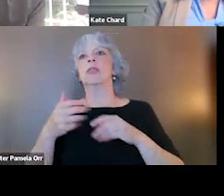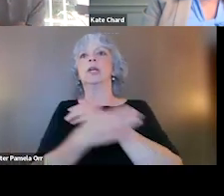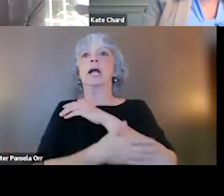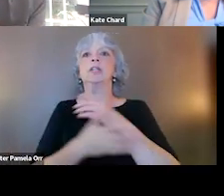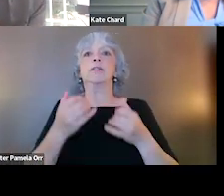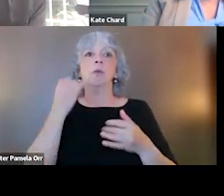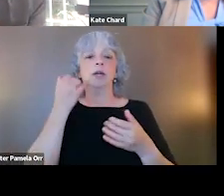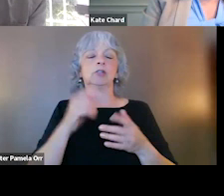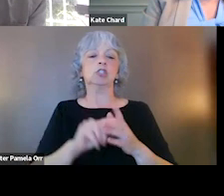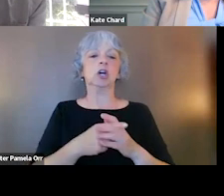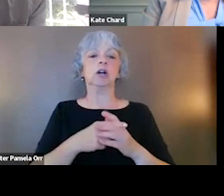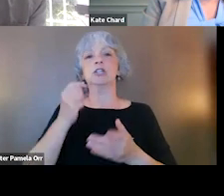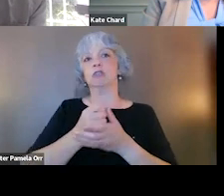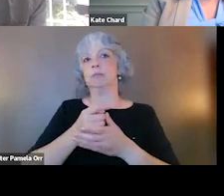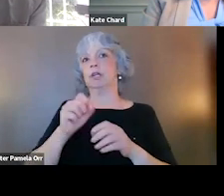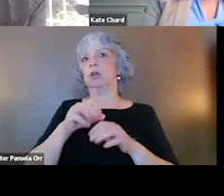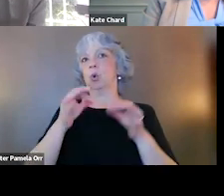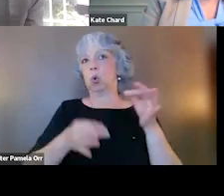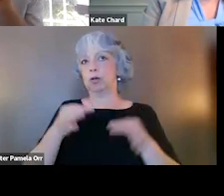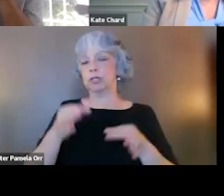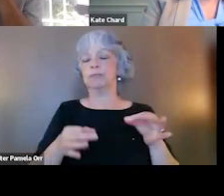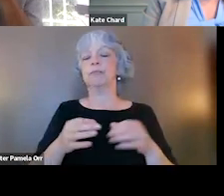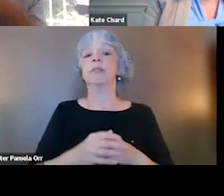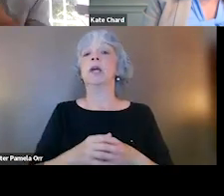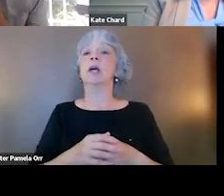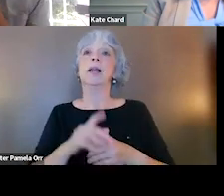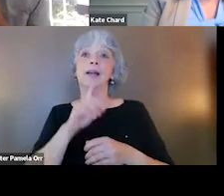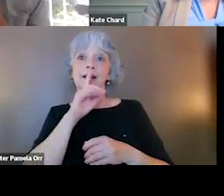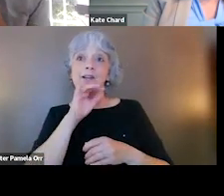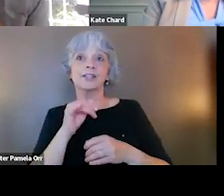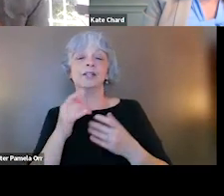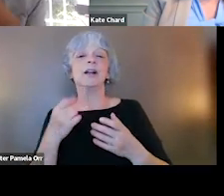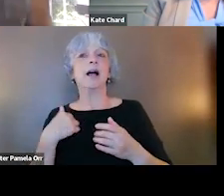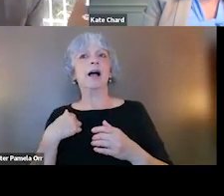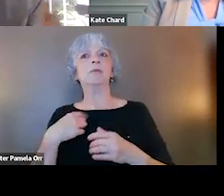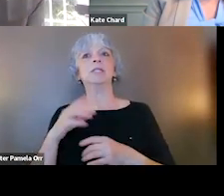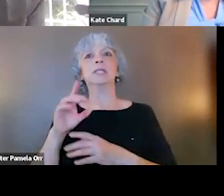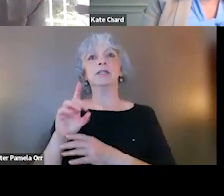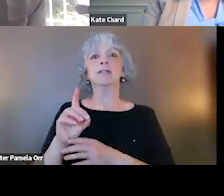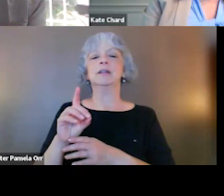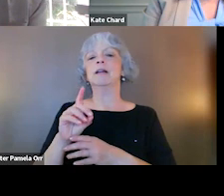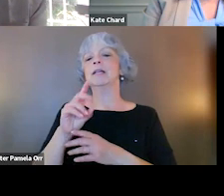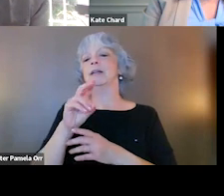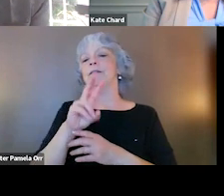as well as other community justice partners. In fact, so I was a VJO specialist myself in Northern California for several years